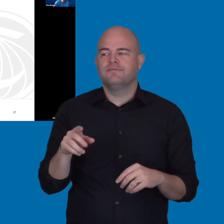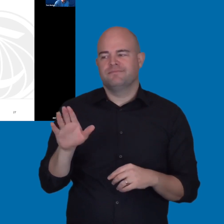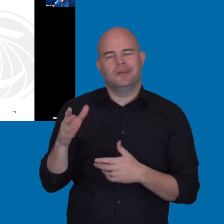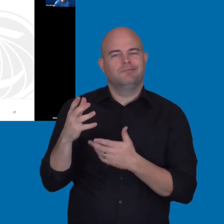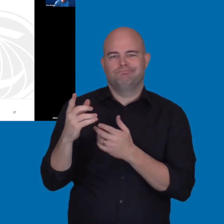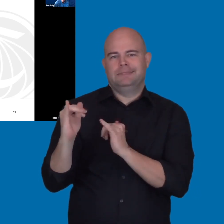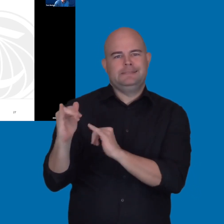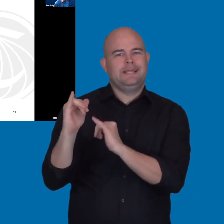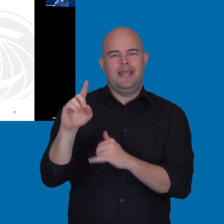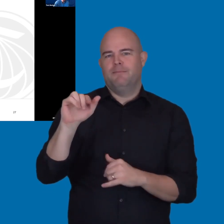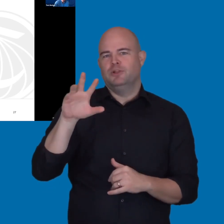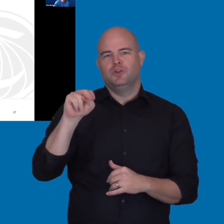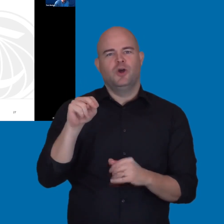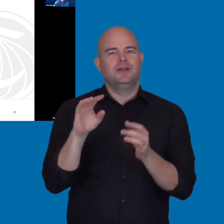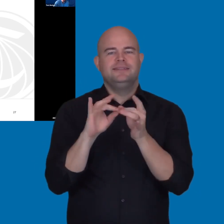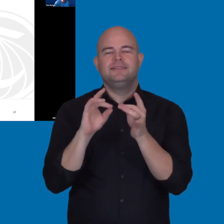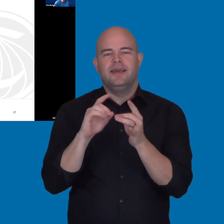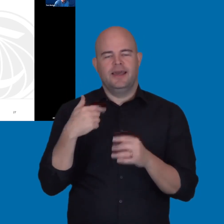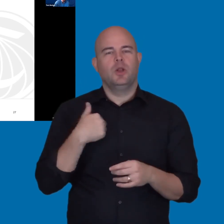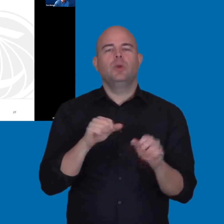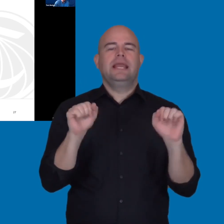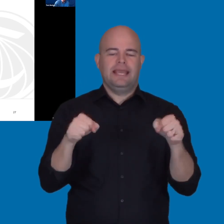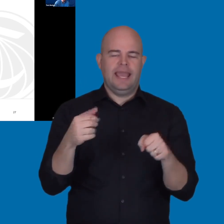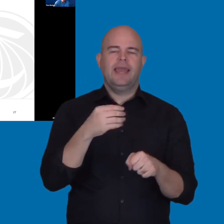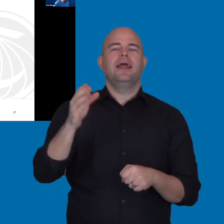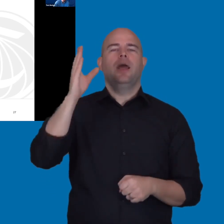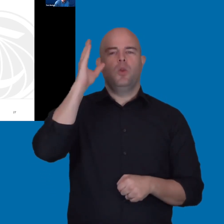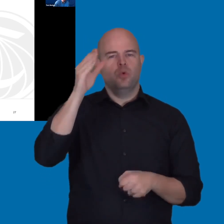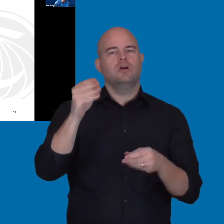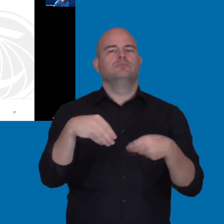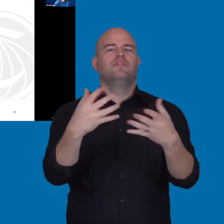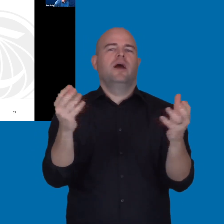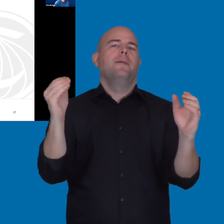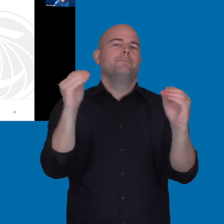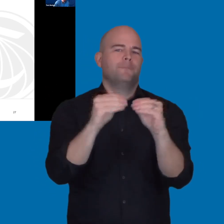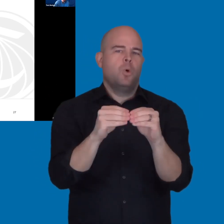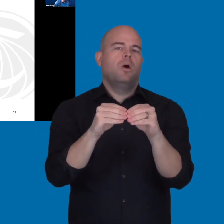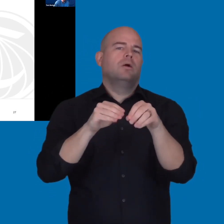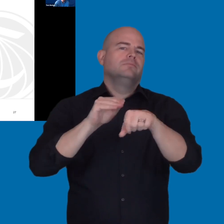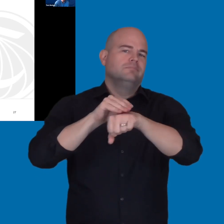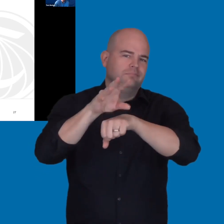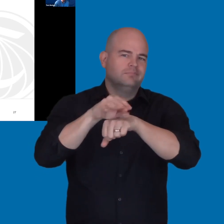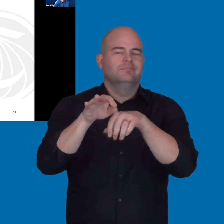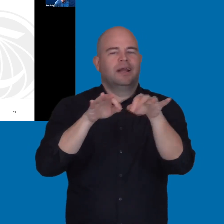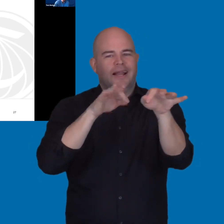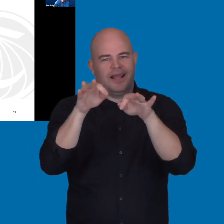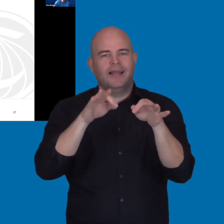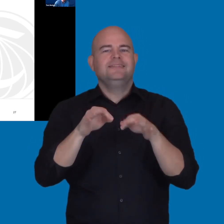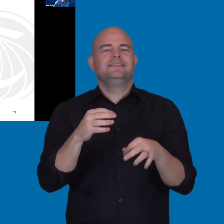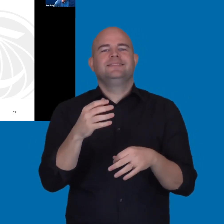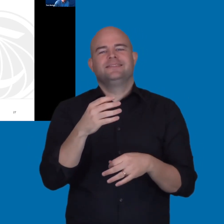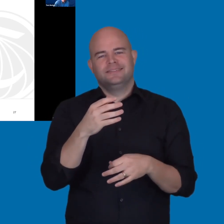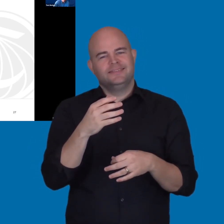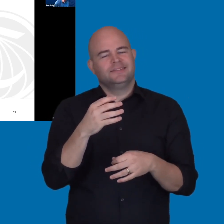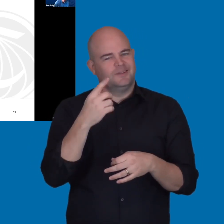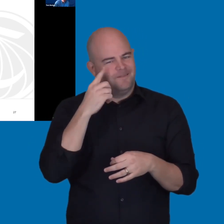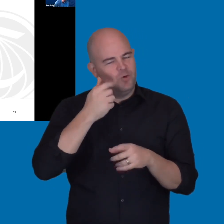to Equally Effective Access? I would mirror what Dawn said earlier, in that we can and will be definitely providing more guidance